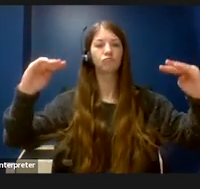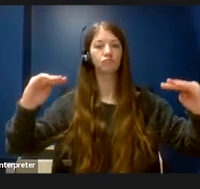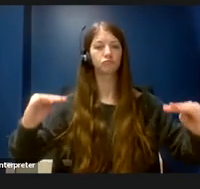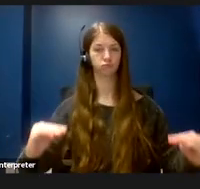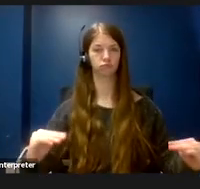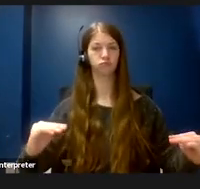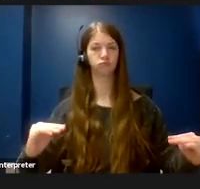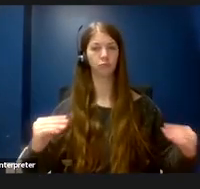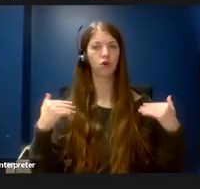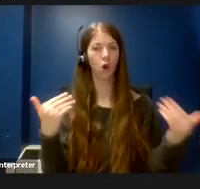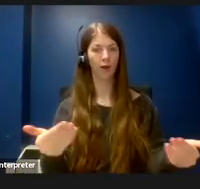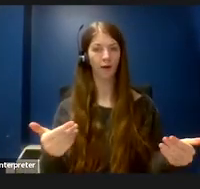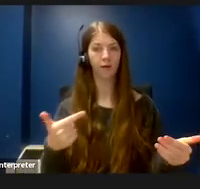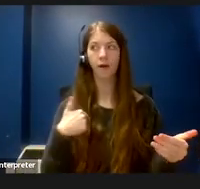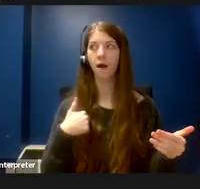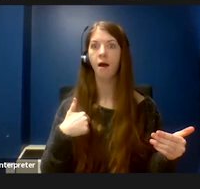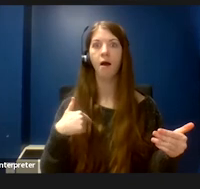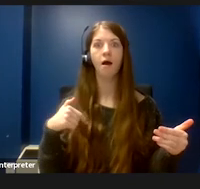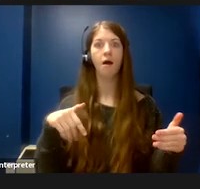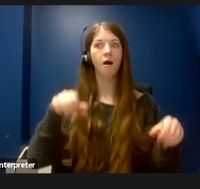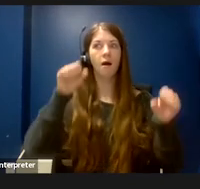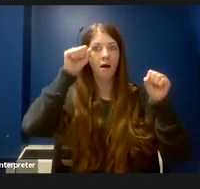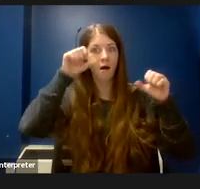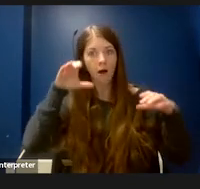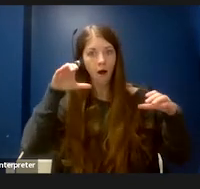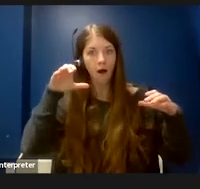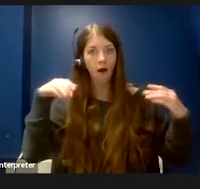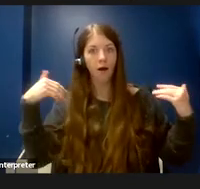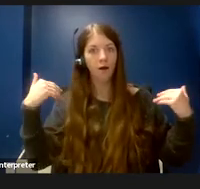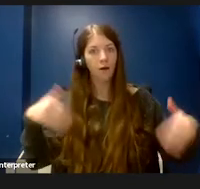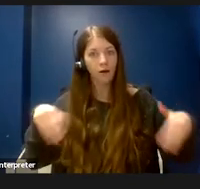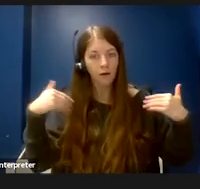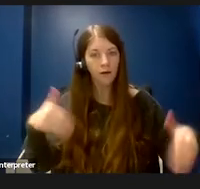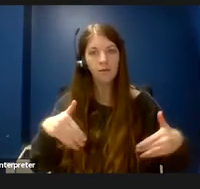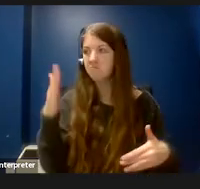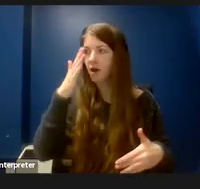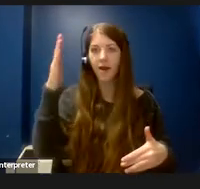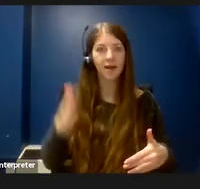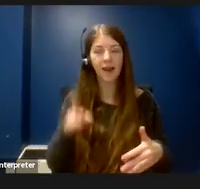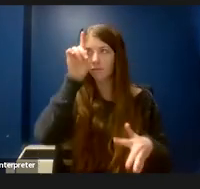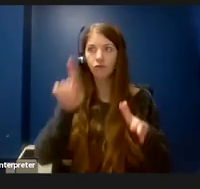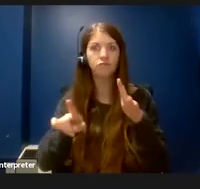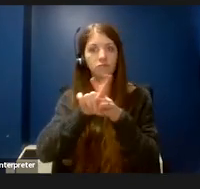I was taken aback because that had never occurred to me. I hadn't even noticed